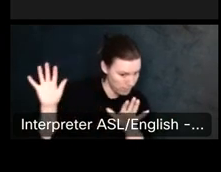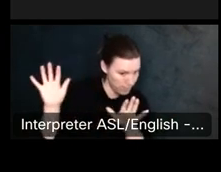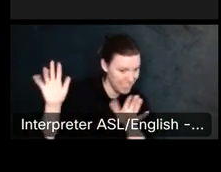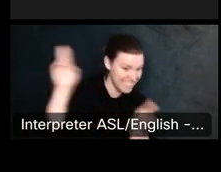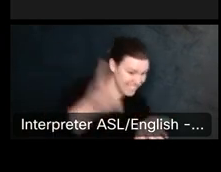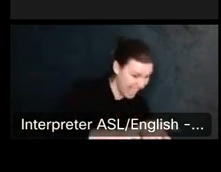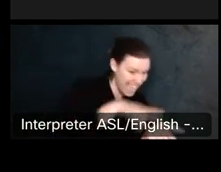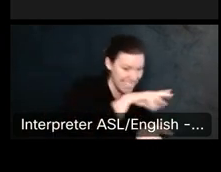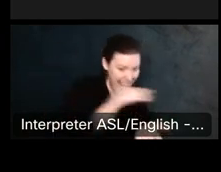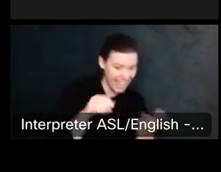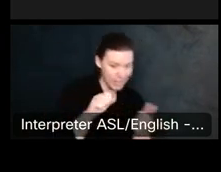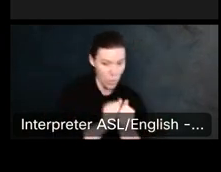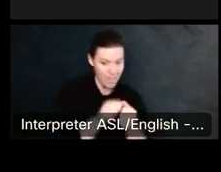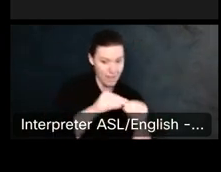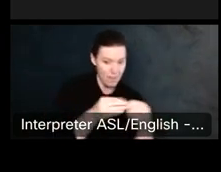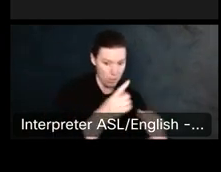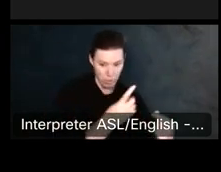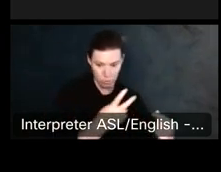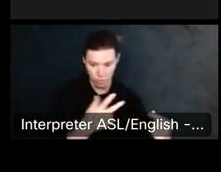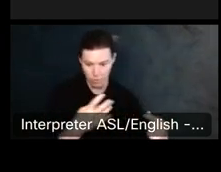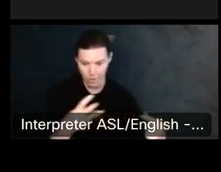So, that means that.